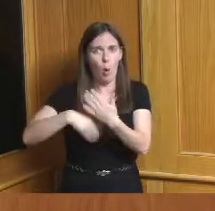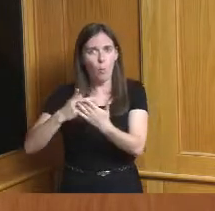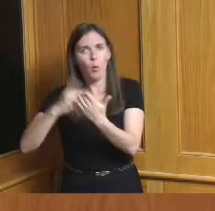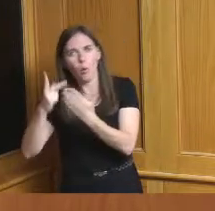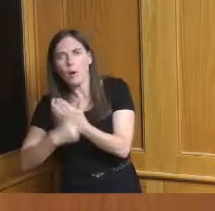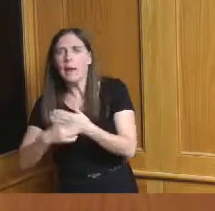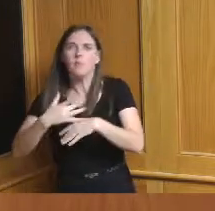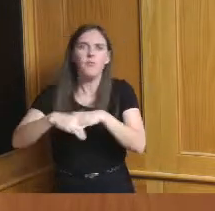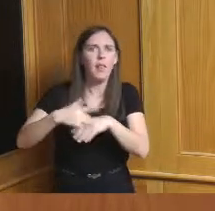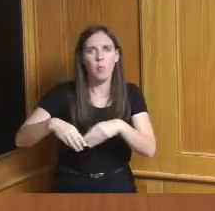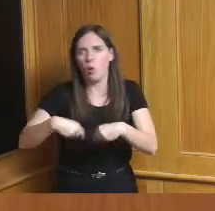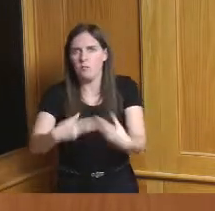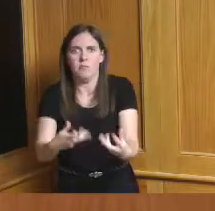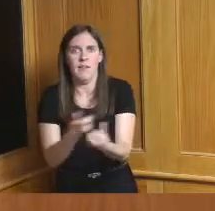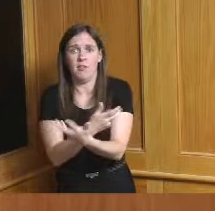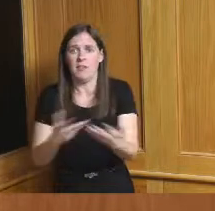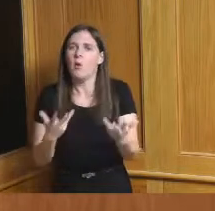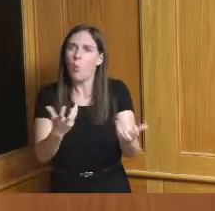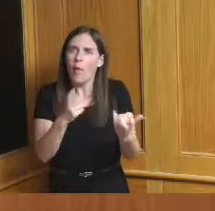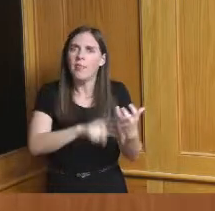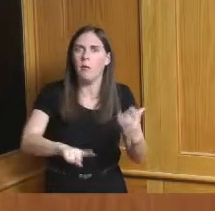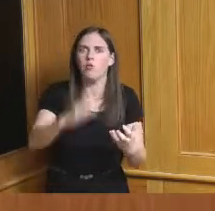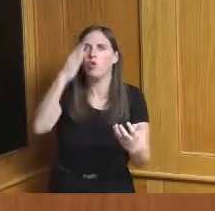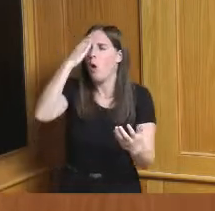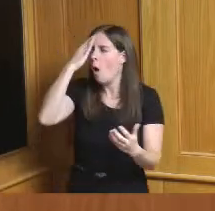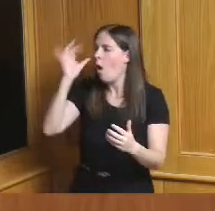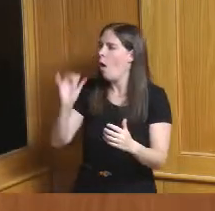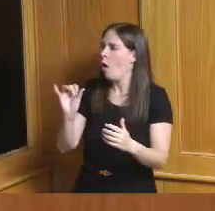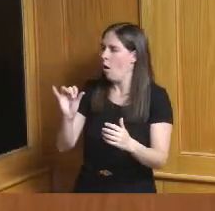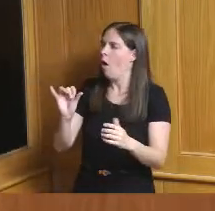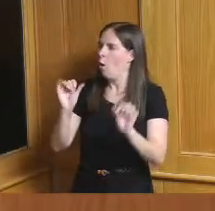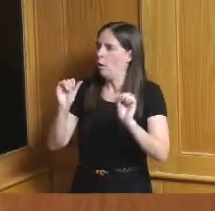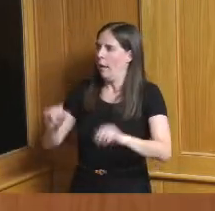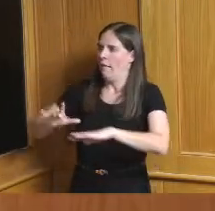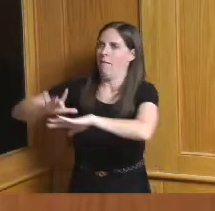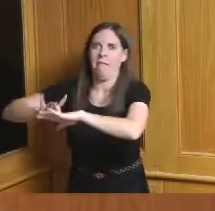just make sure that everyone's aware of it and how to access it so we we used to do it I think in the